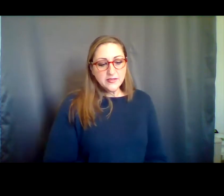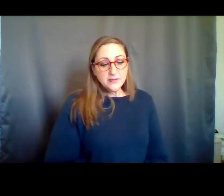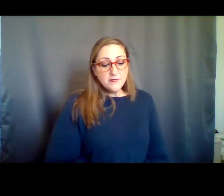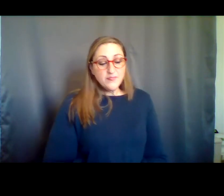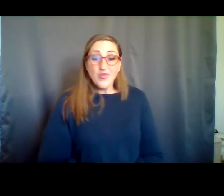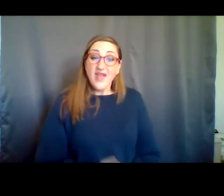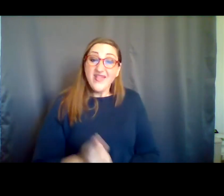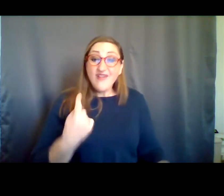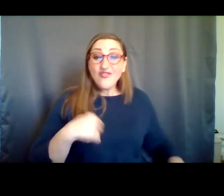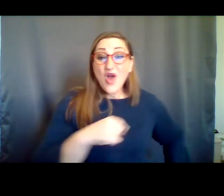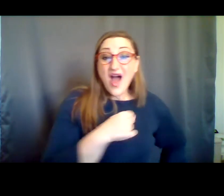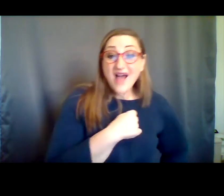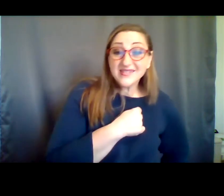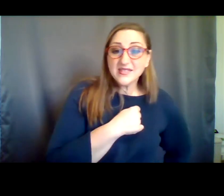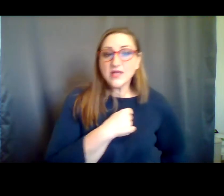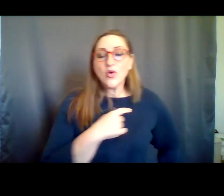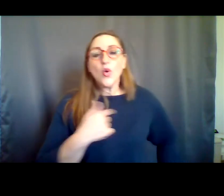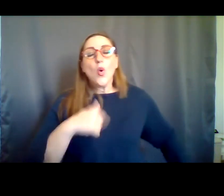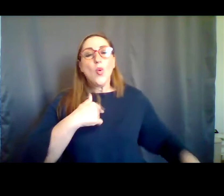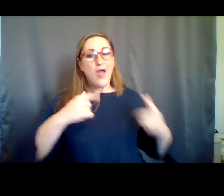working within the parameters of our building